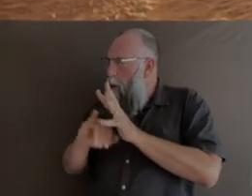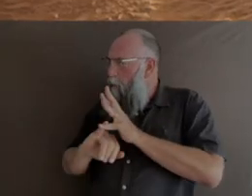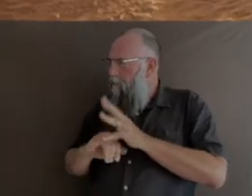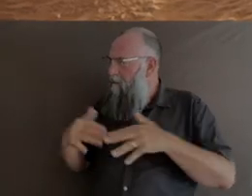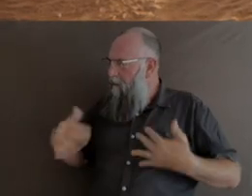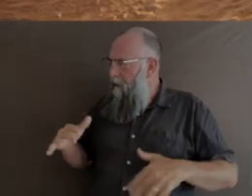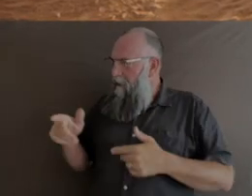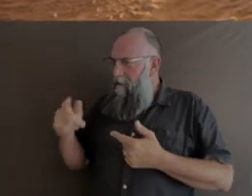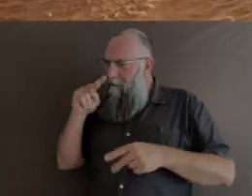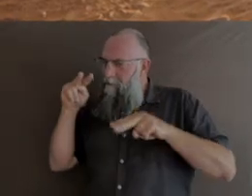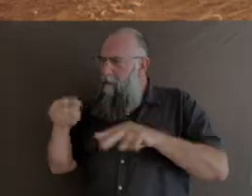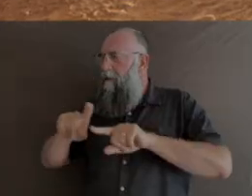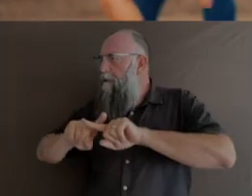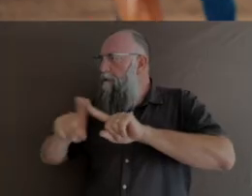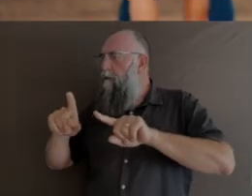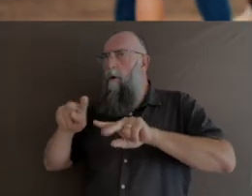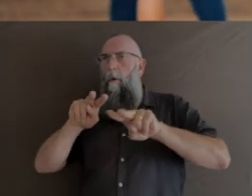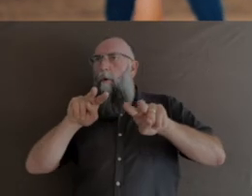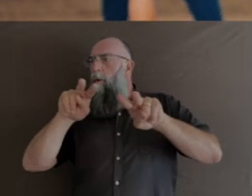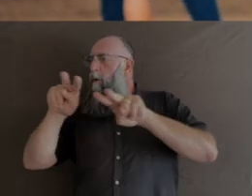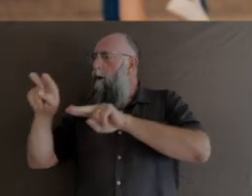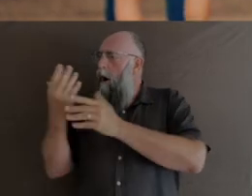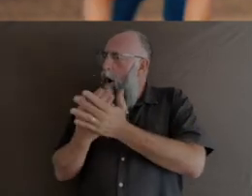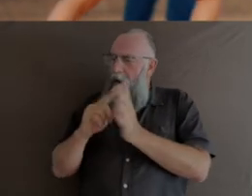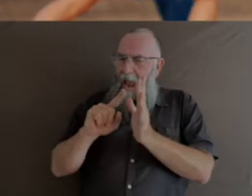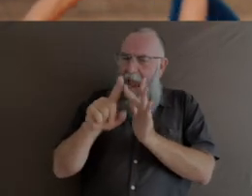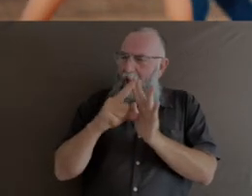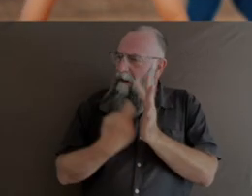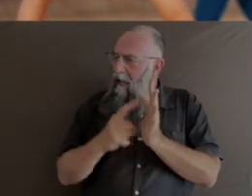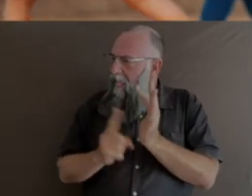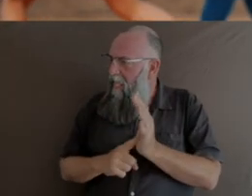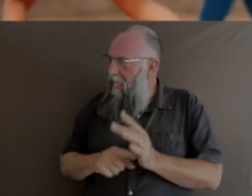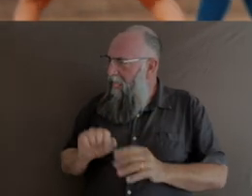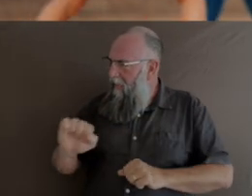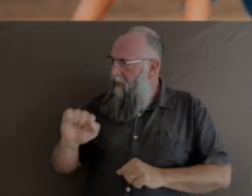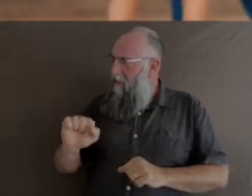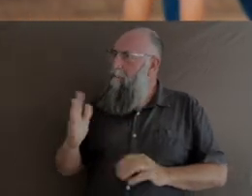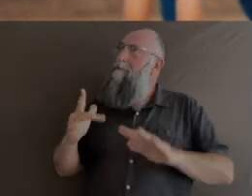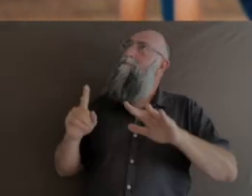Oh, I love the abstraction of it and the painterly aspect of a body in landscape.